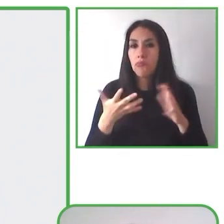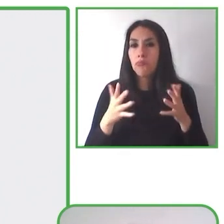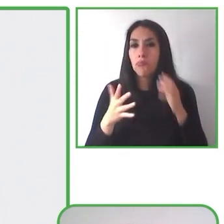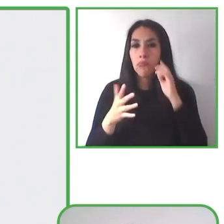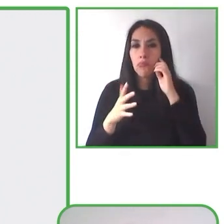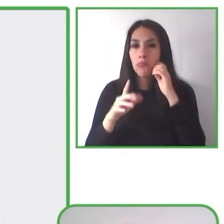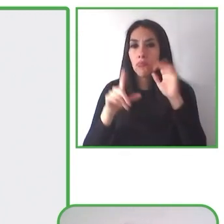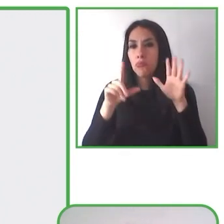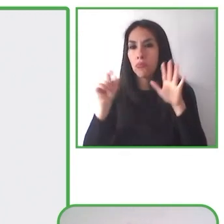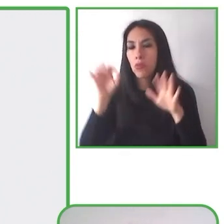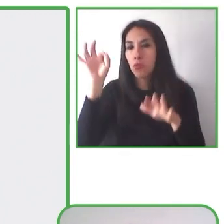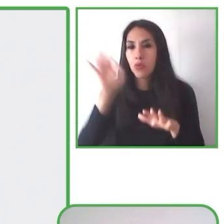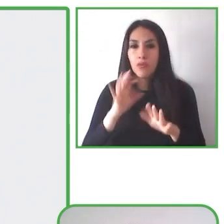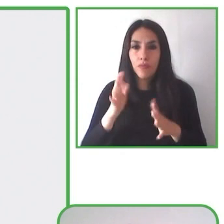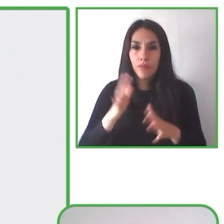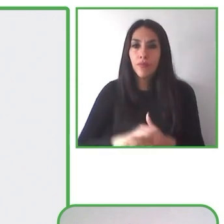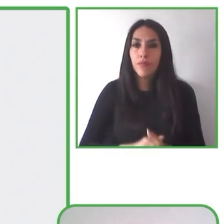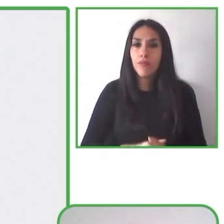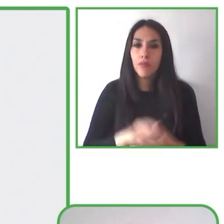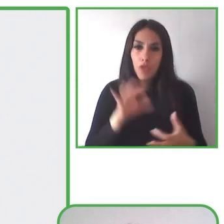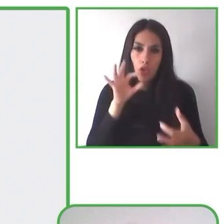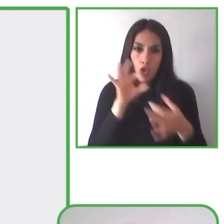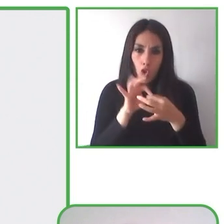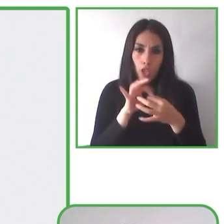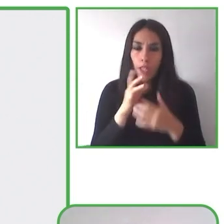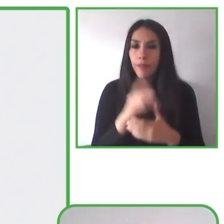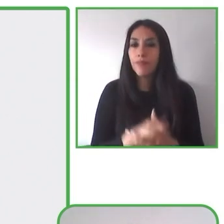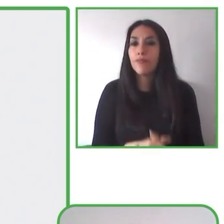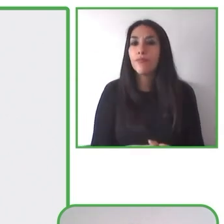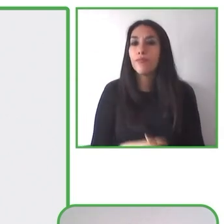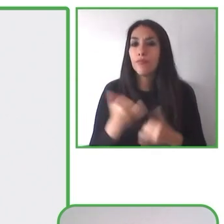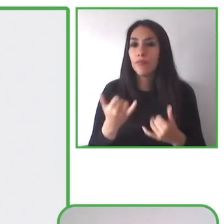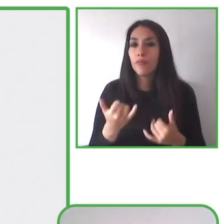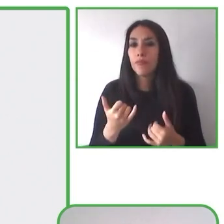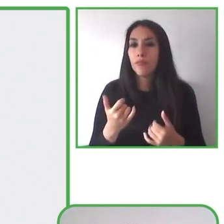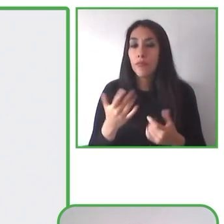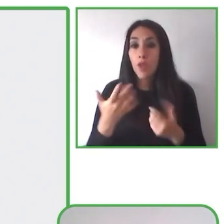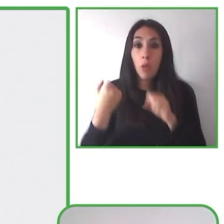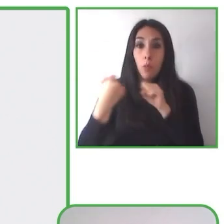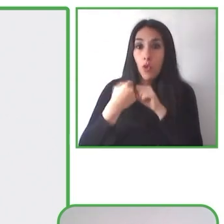And also we have focused is in creating our community